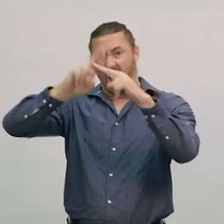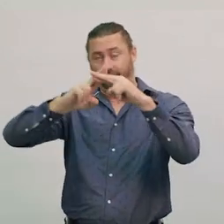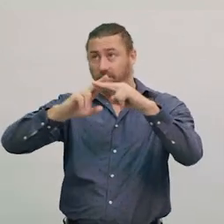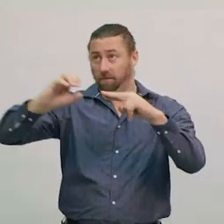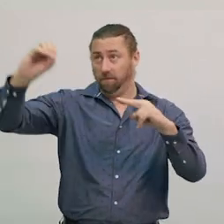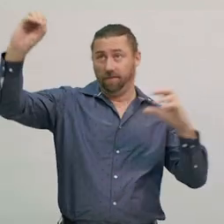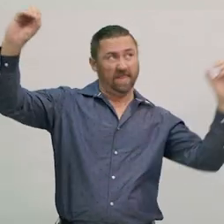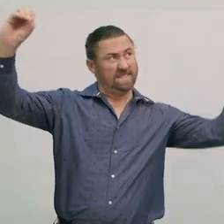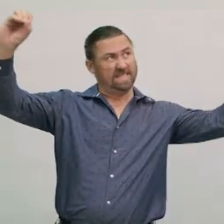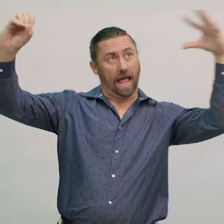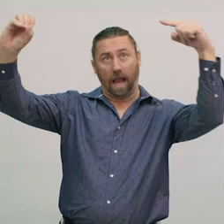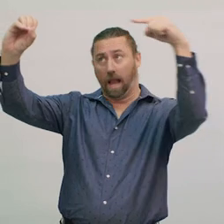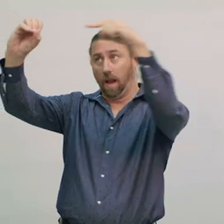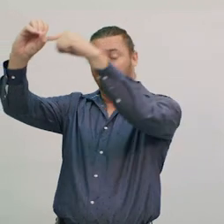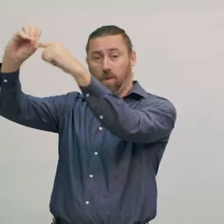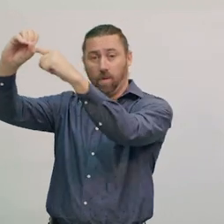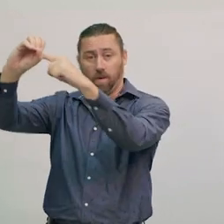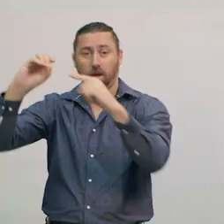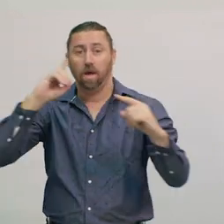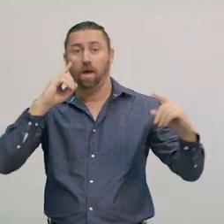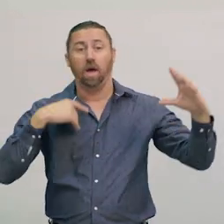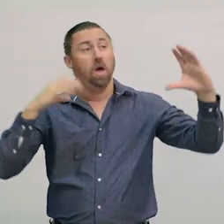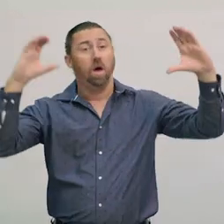So as the Moon moves around the Earth in its orbit,